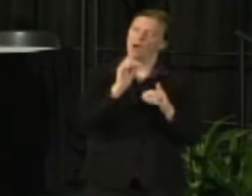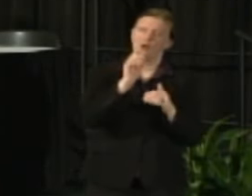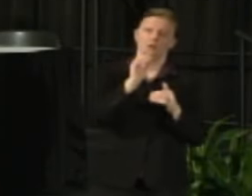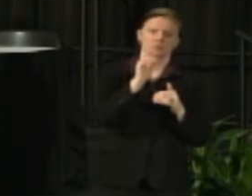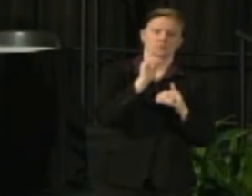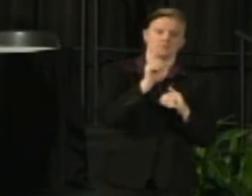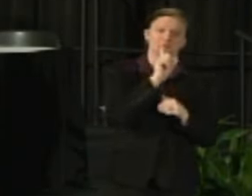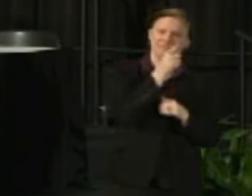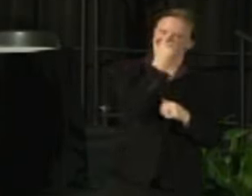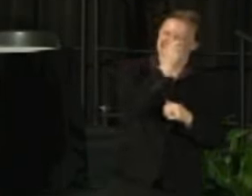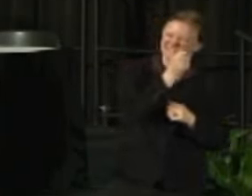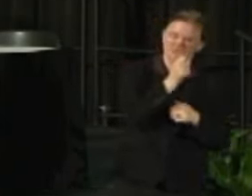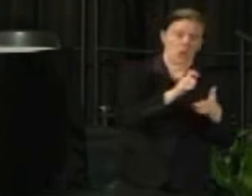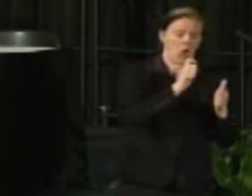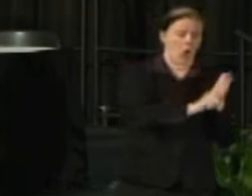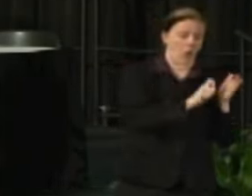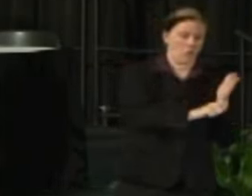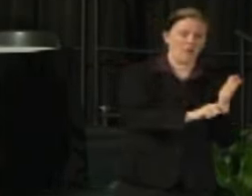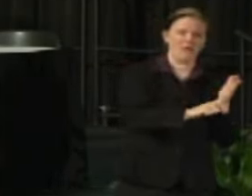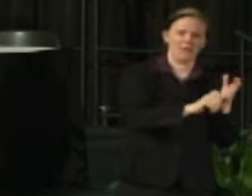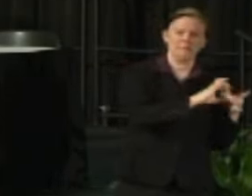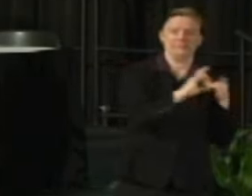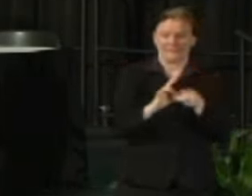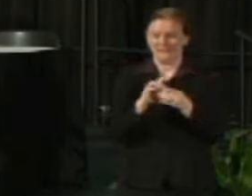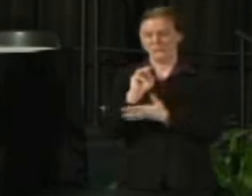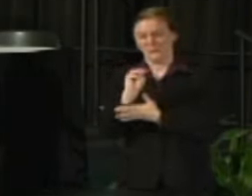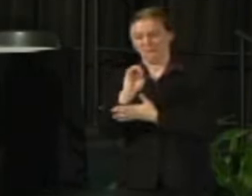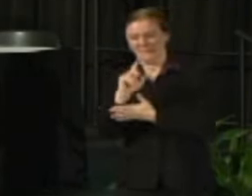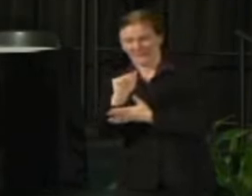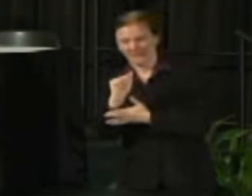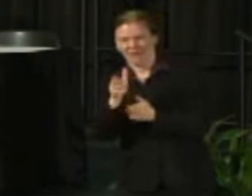about the media attention that's focused on this and I can't say